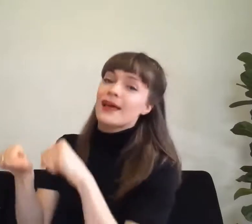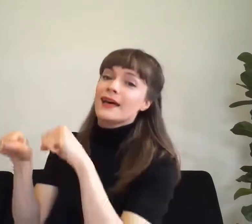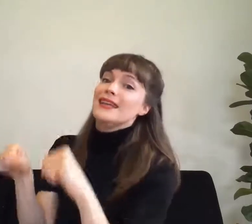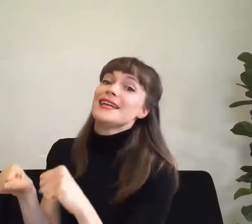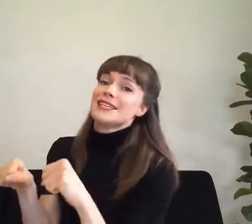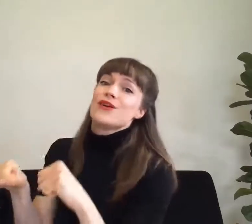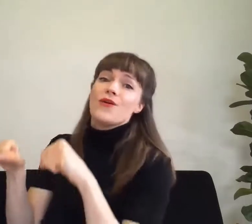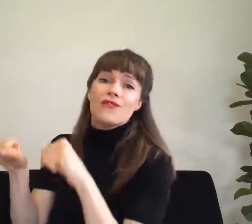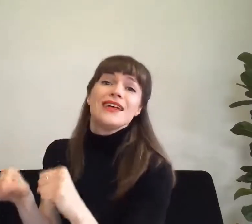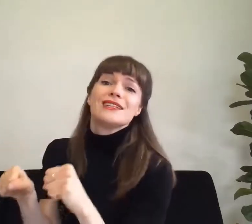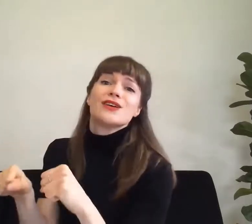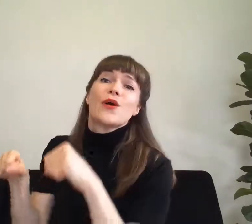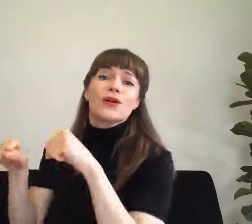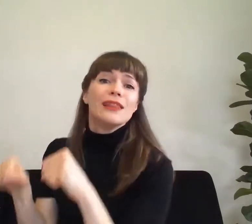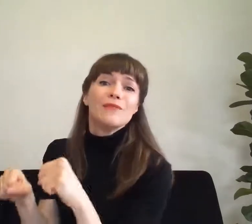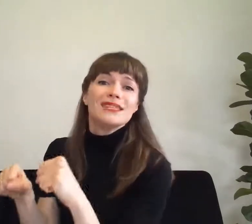Let your feet go clippity-clop